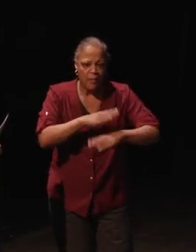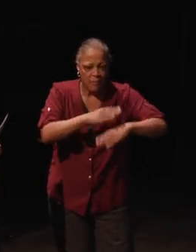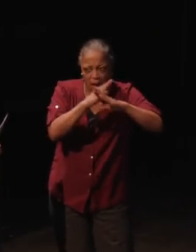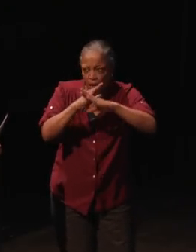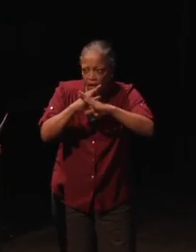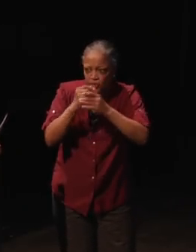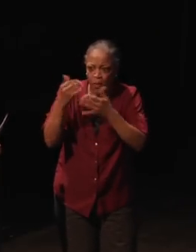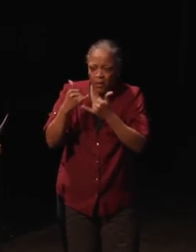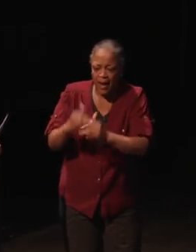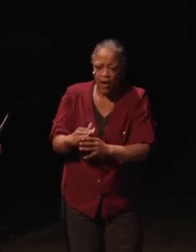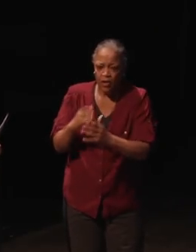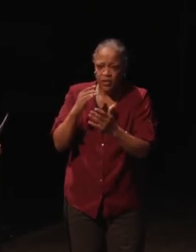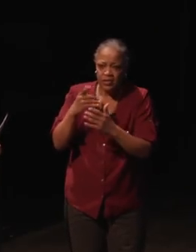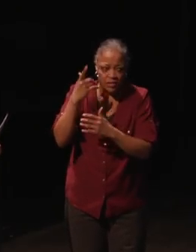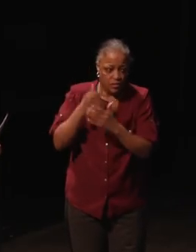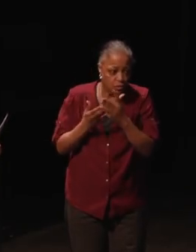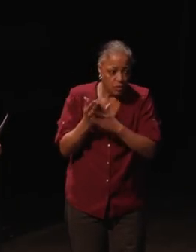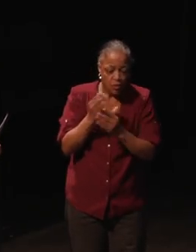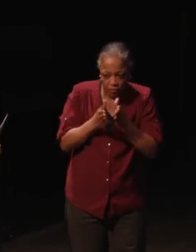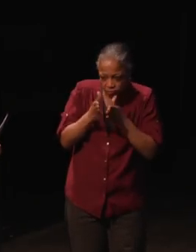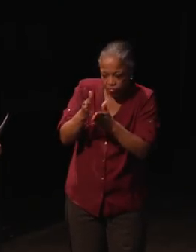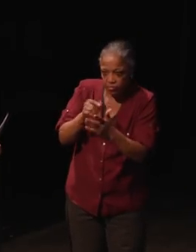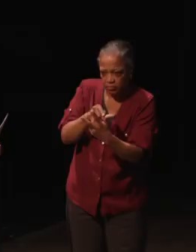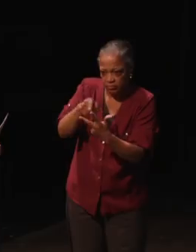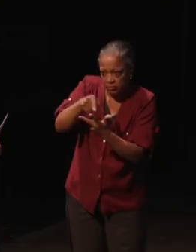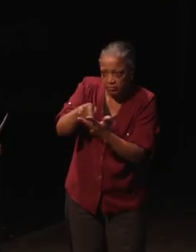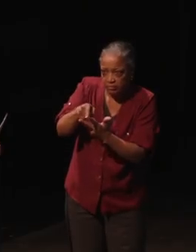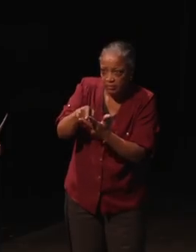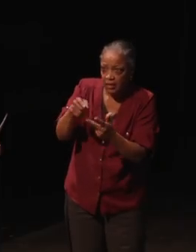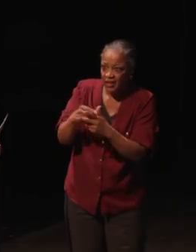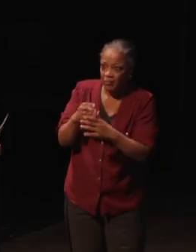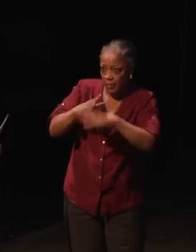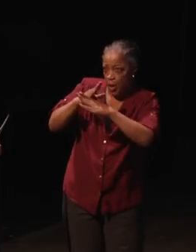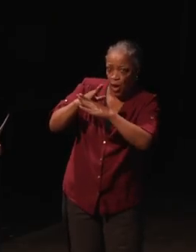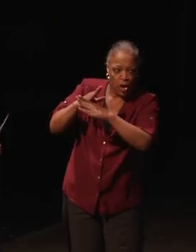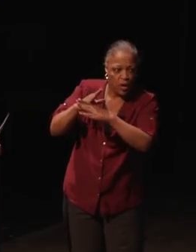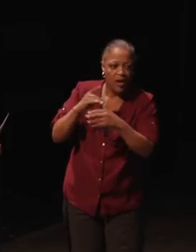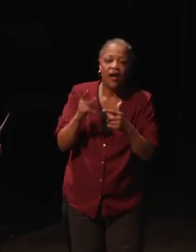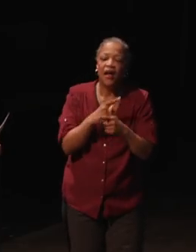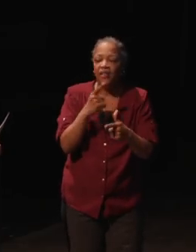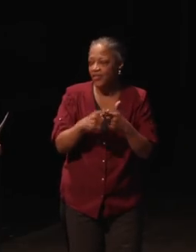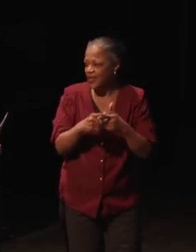the player through certain routes used by the game, it's potentially a problem